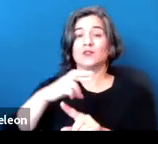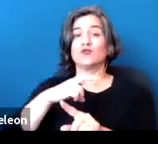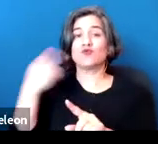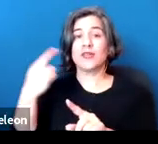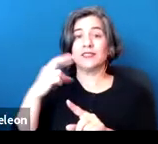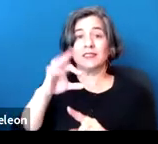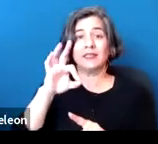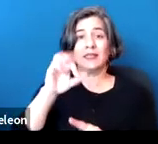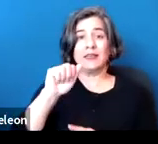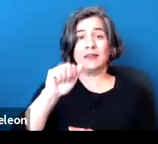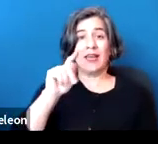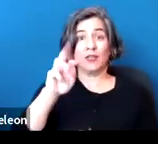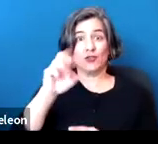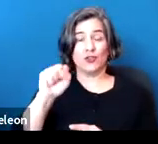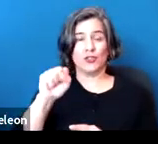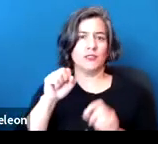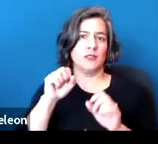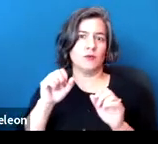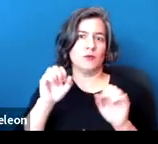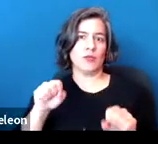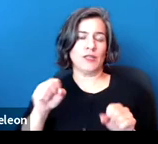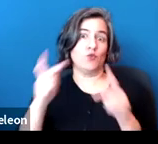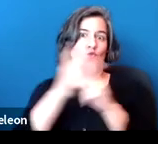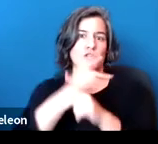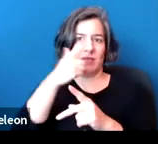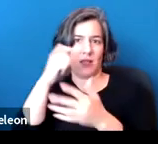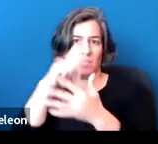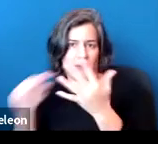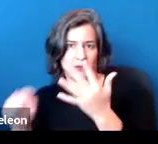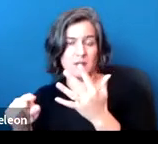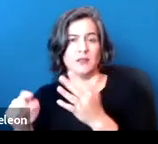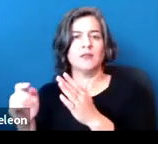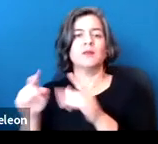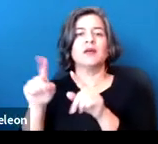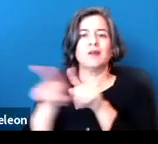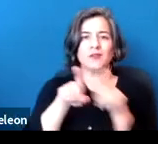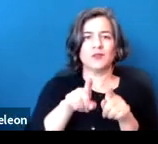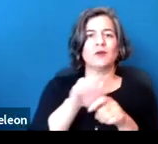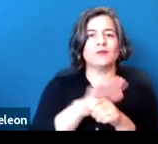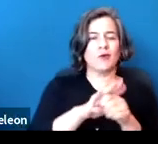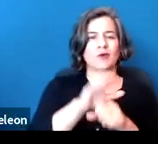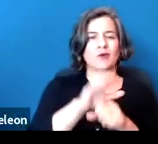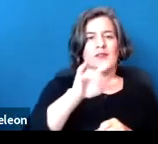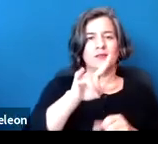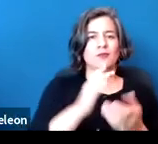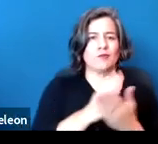but you're also analyzing them under disability civil rights laws to determine if that's where the protection might come from.